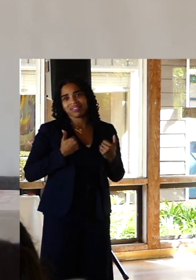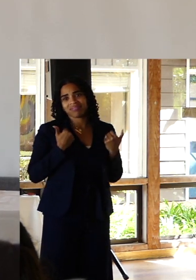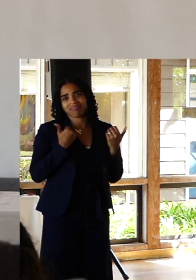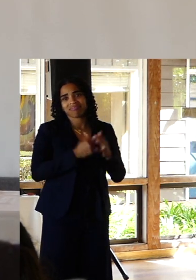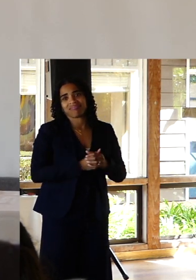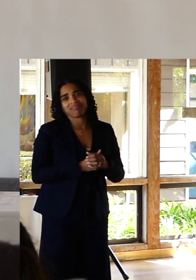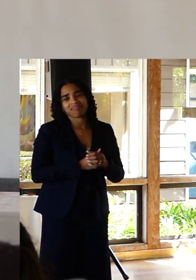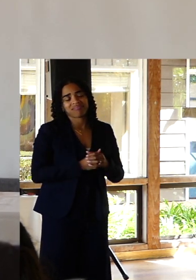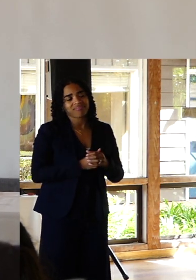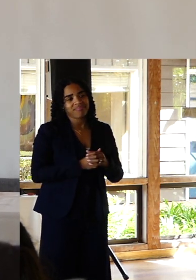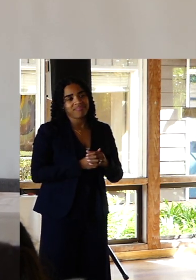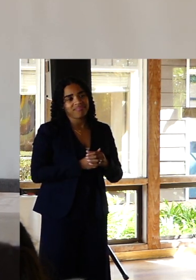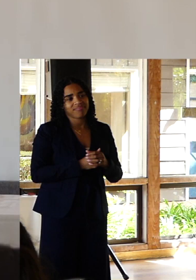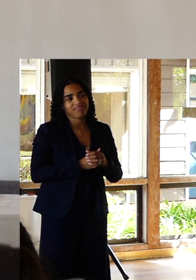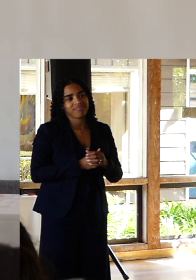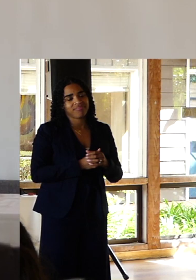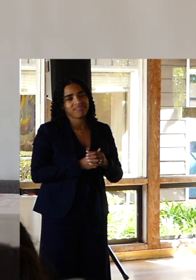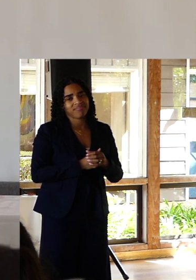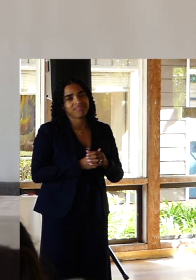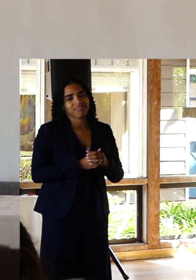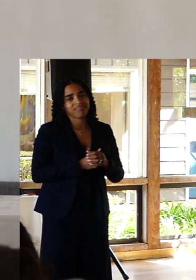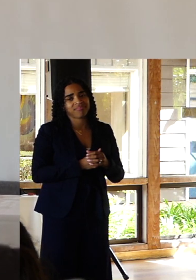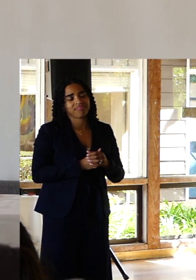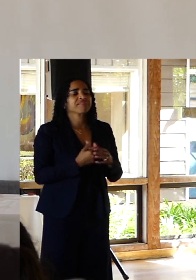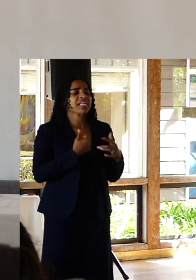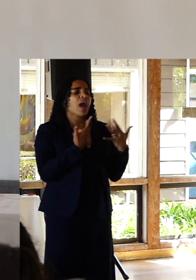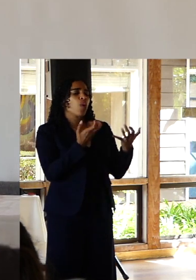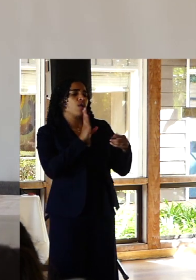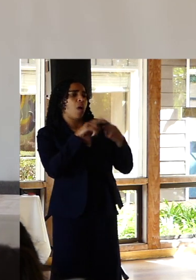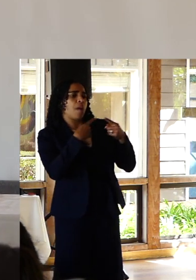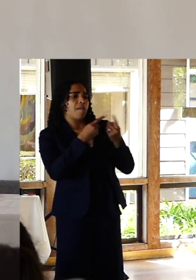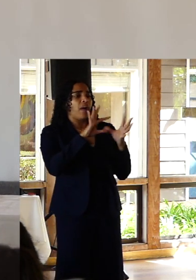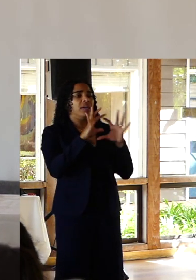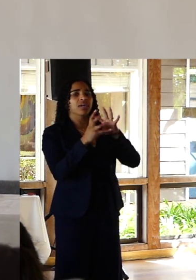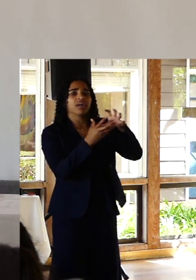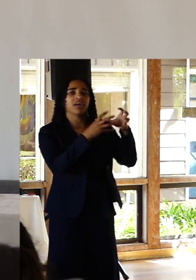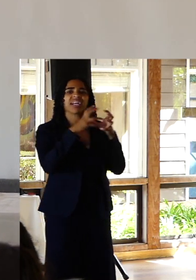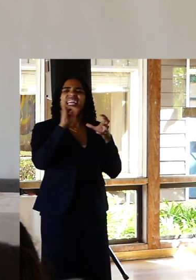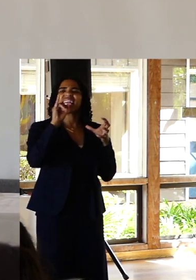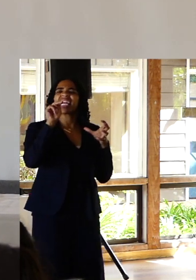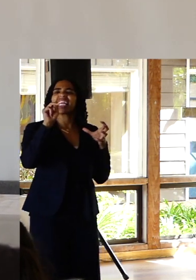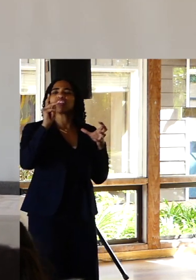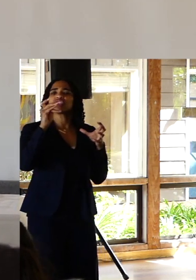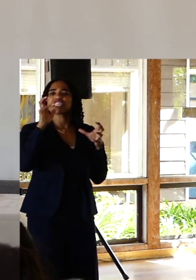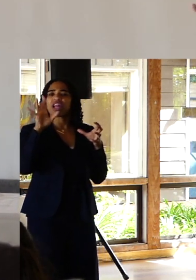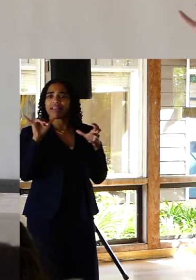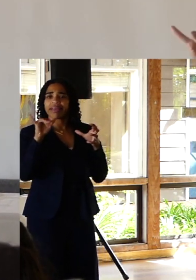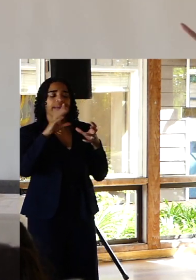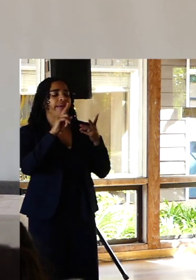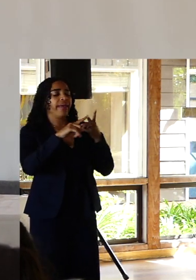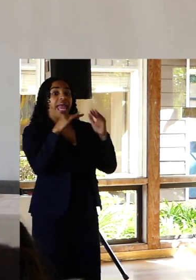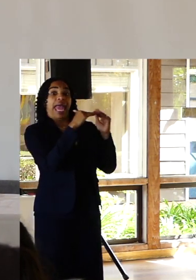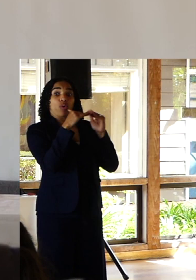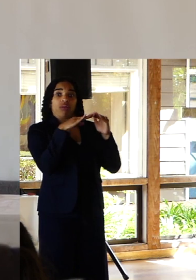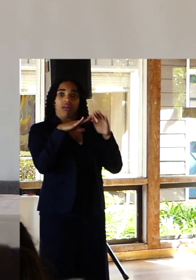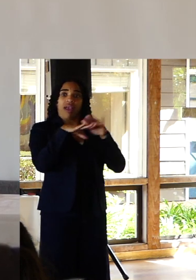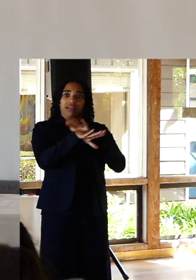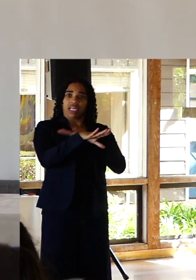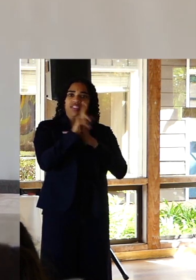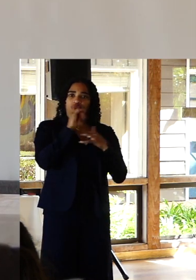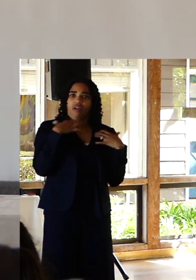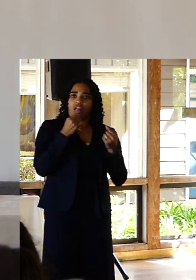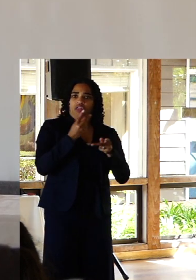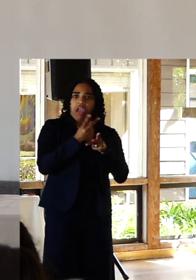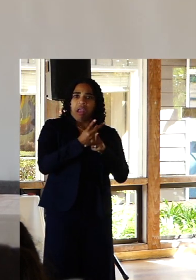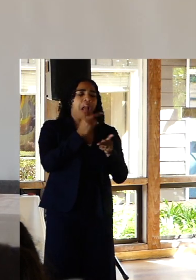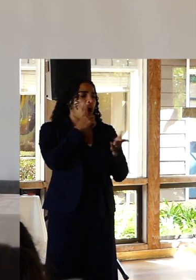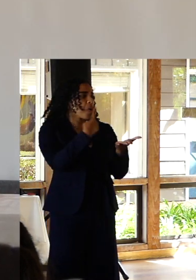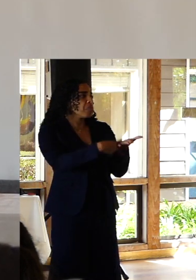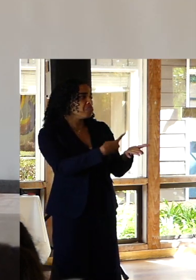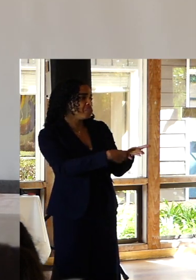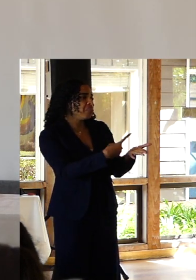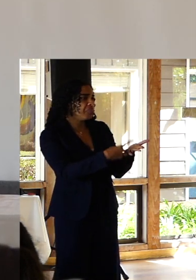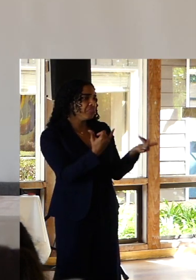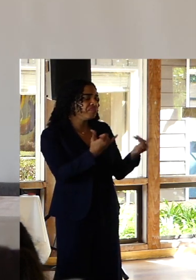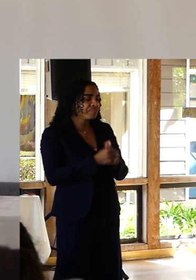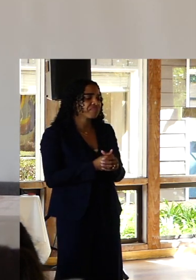I want to talk about. Intersectionality. And equitable healthcare access, eventually.